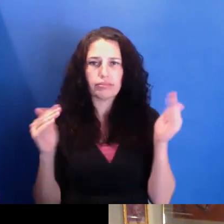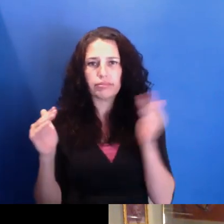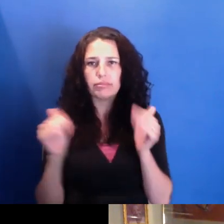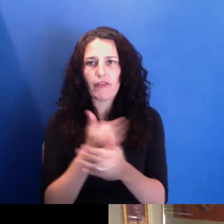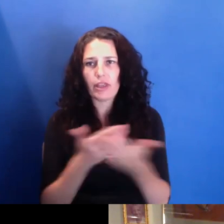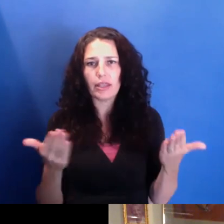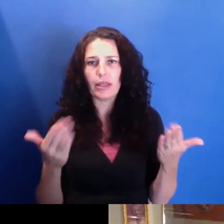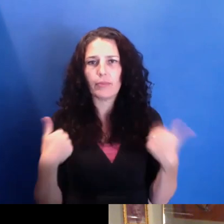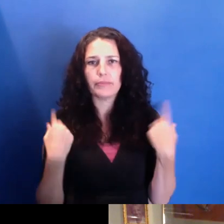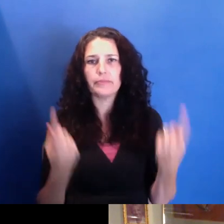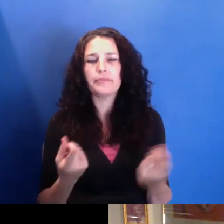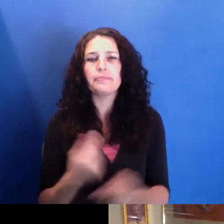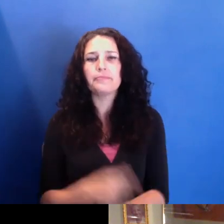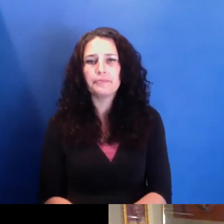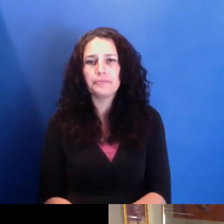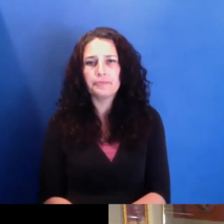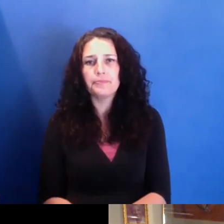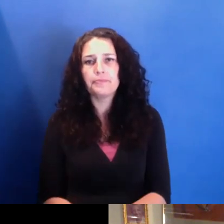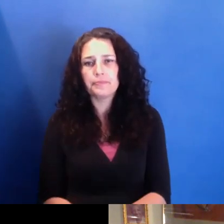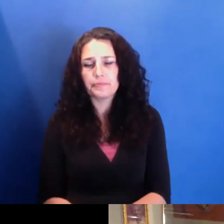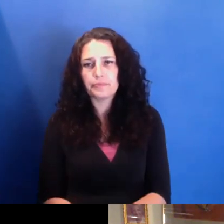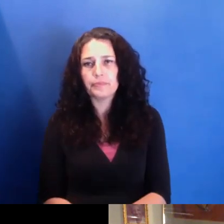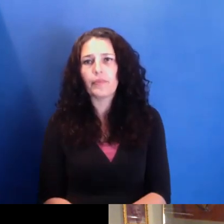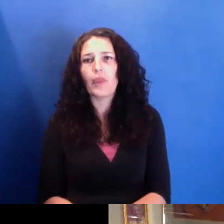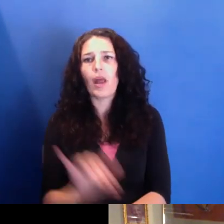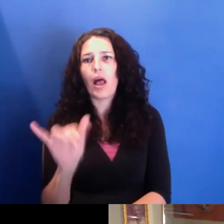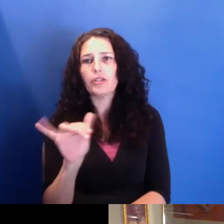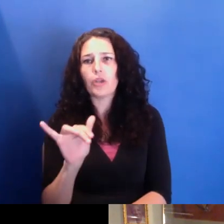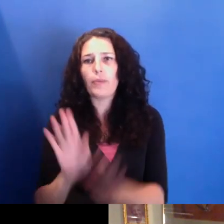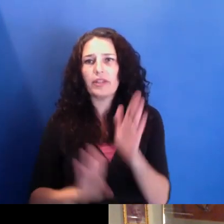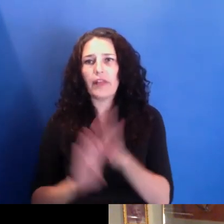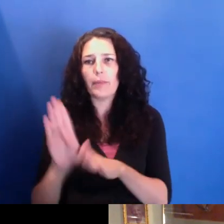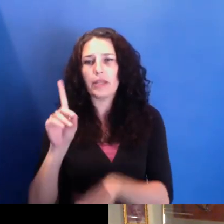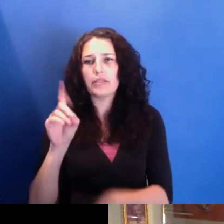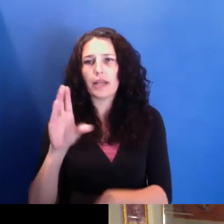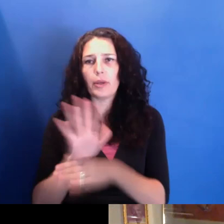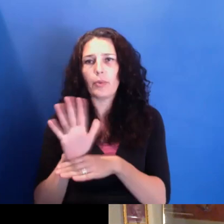I'm in the very early stages of developing a documentary about my uncle, Don Shirley, who's